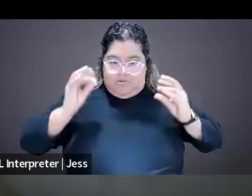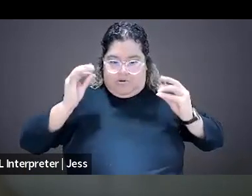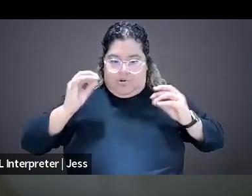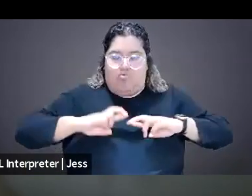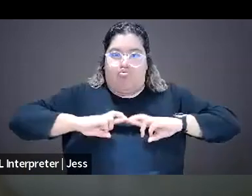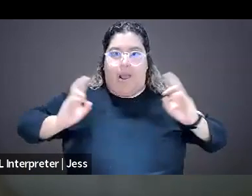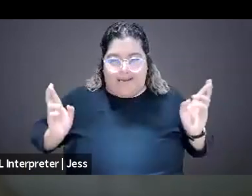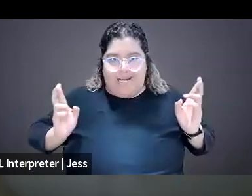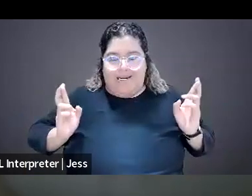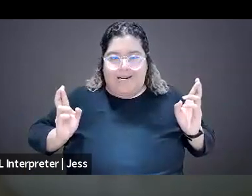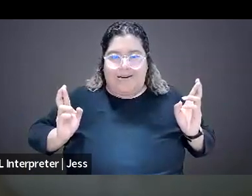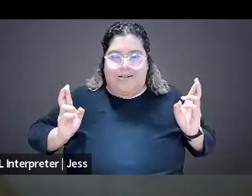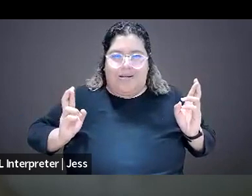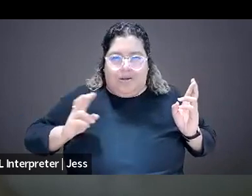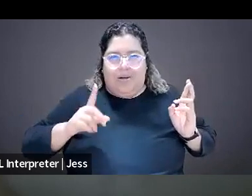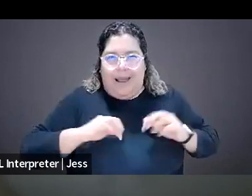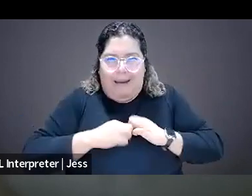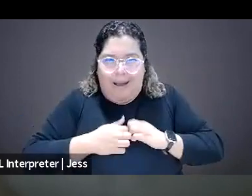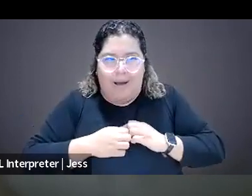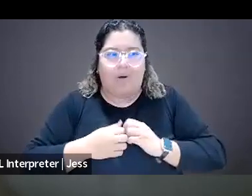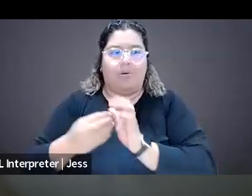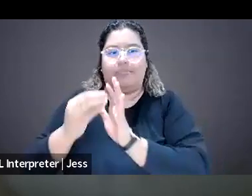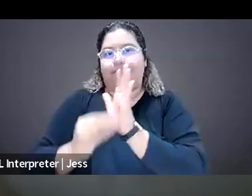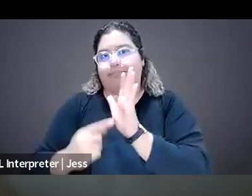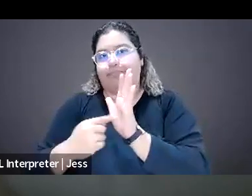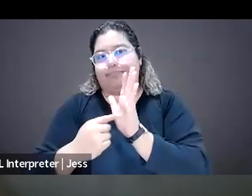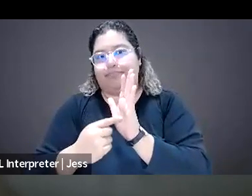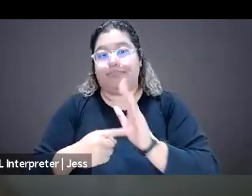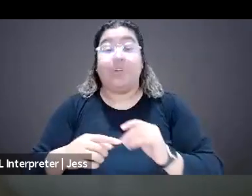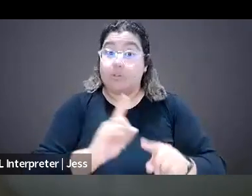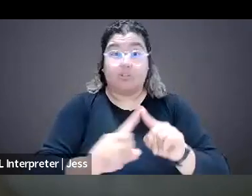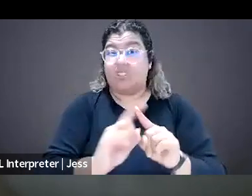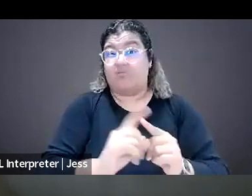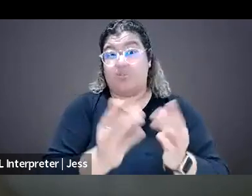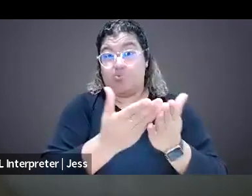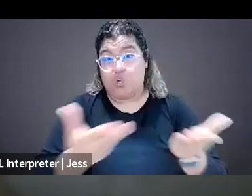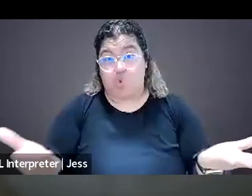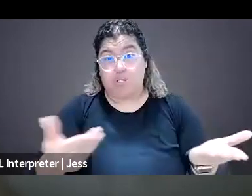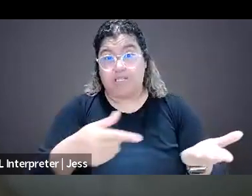like I said, there are many, many resources out there, but exactly one has to be in a place